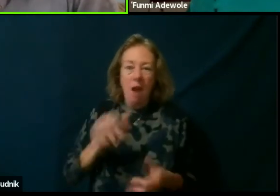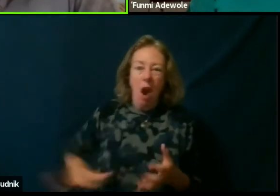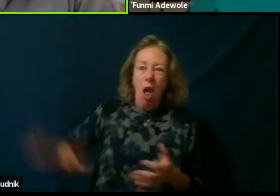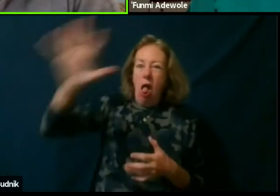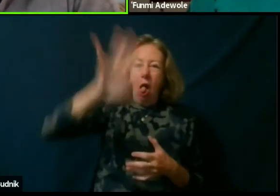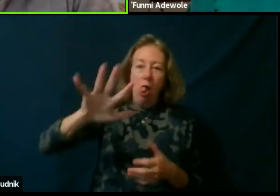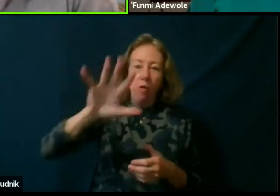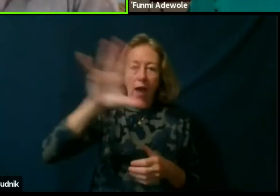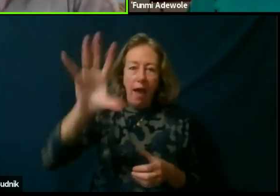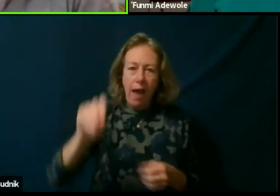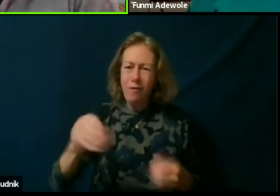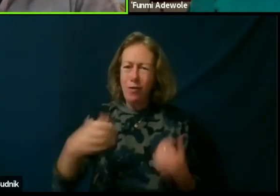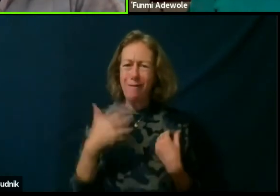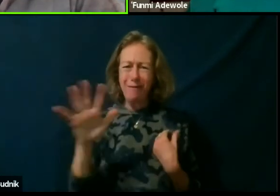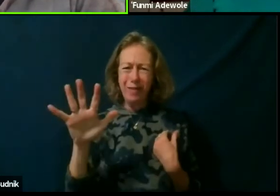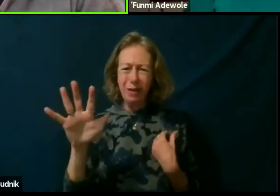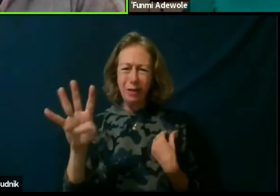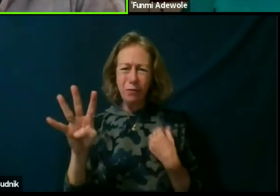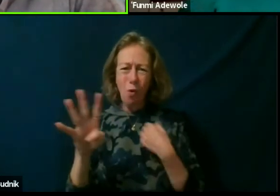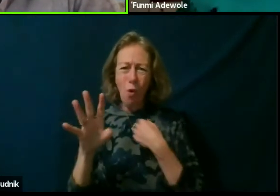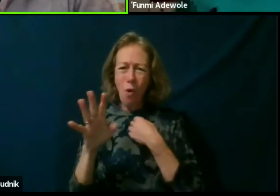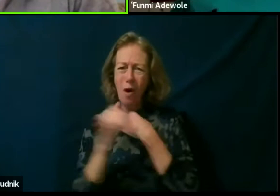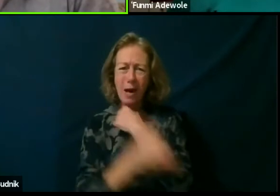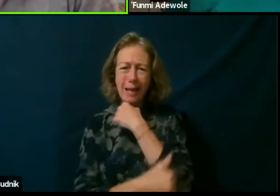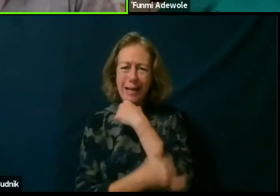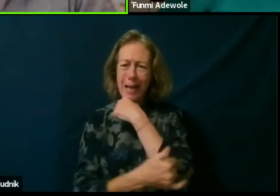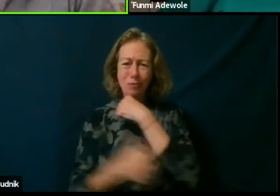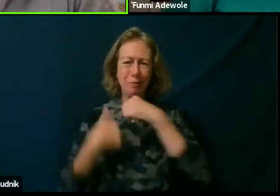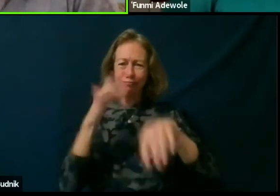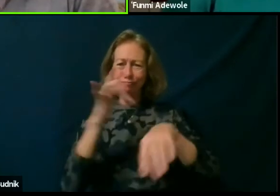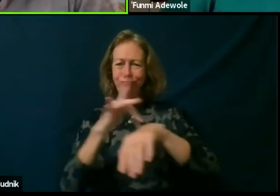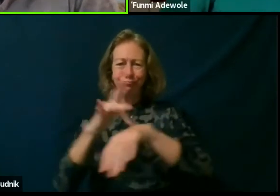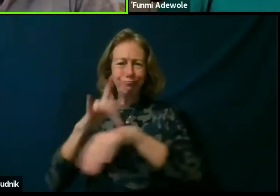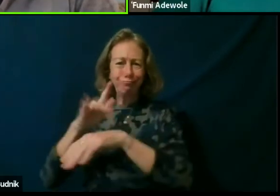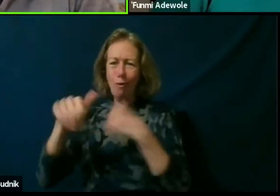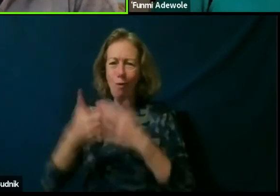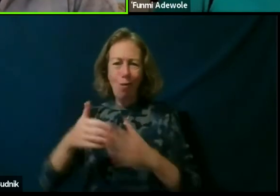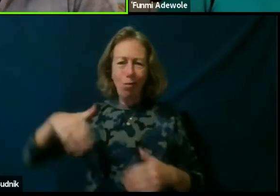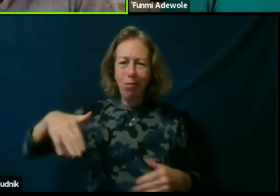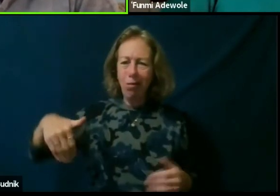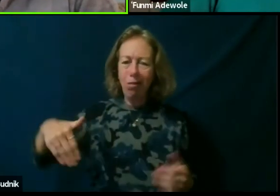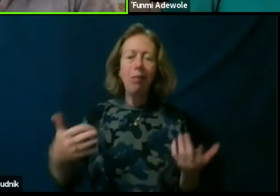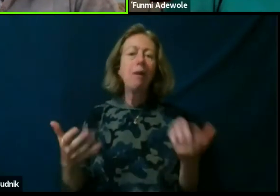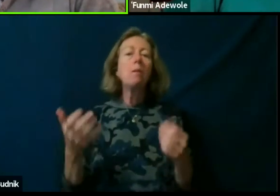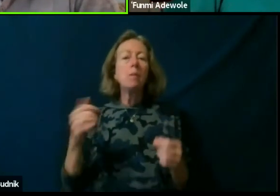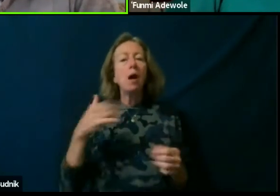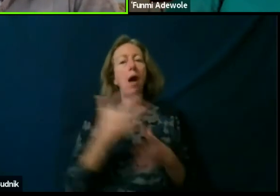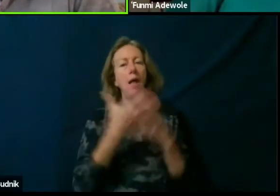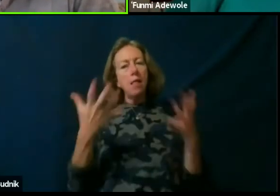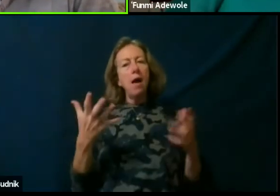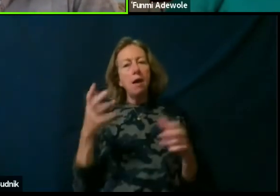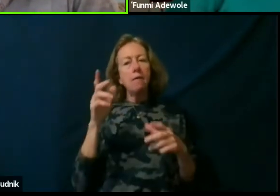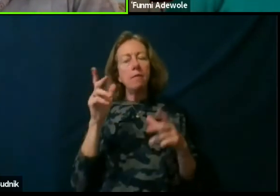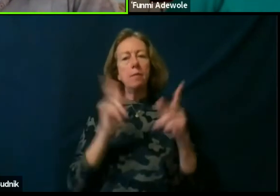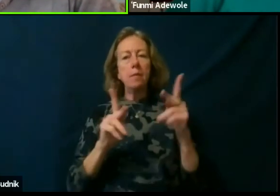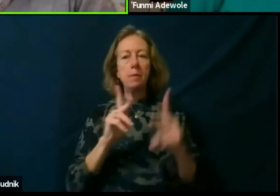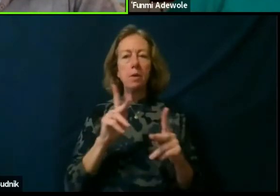it's 54 countries so I have not been to all of them. But my interaction with lot's of practitioners from that part of the world is